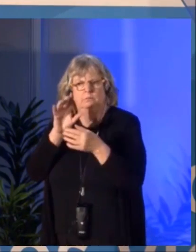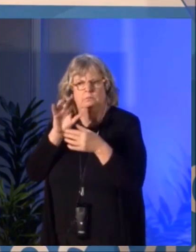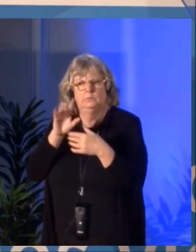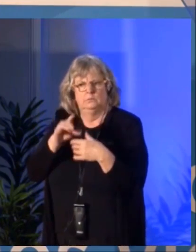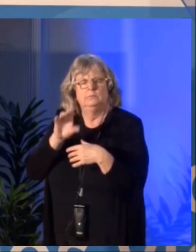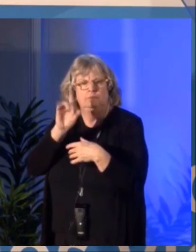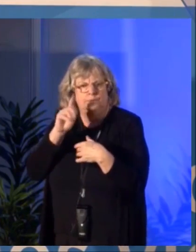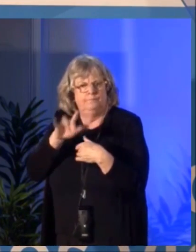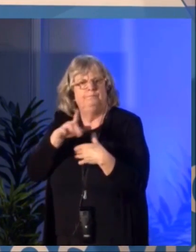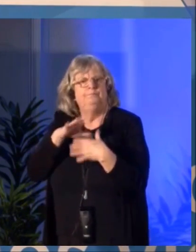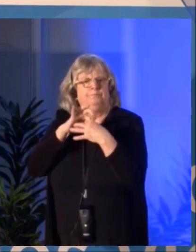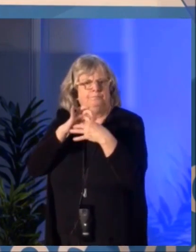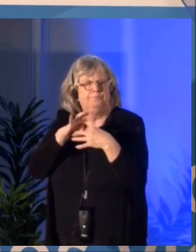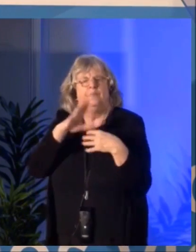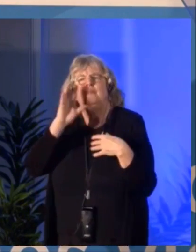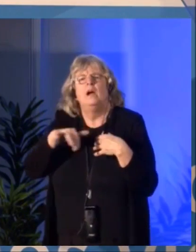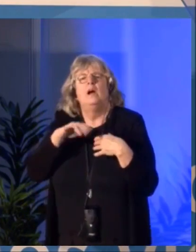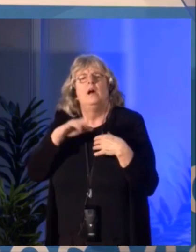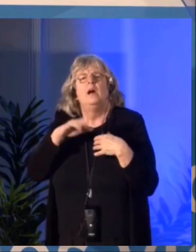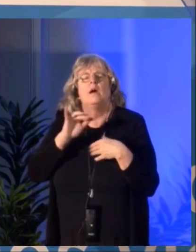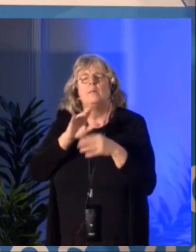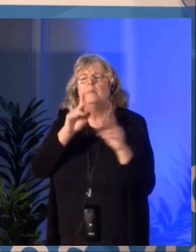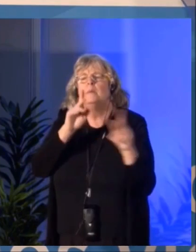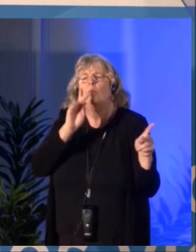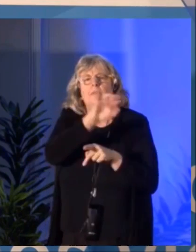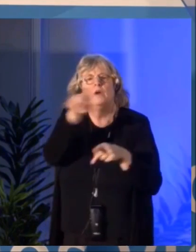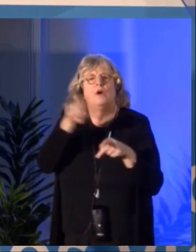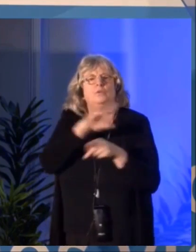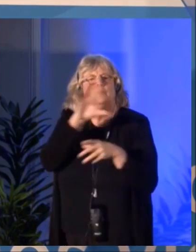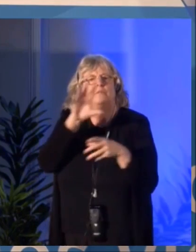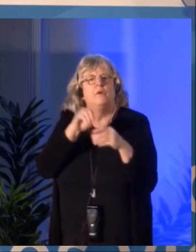Believe me, what we have in mind is an enormous workshop